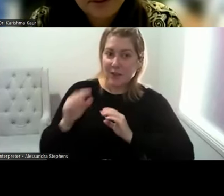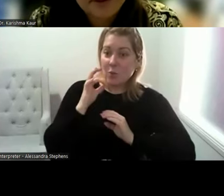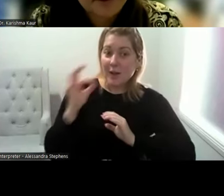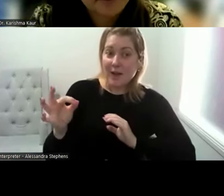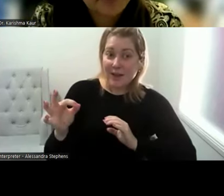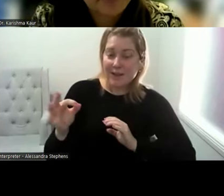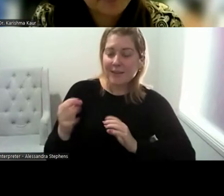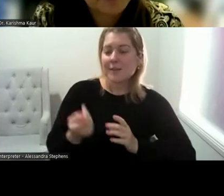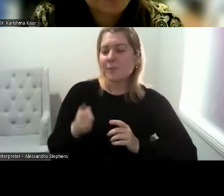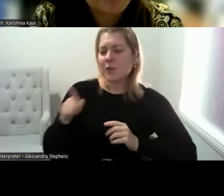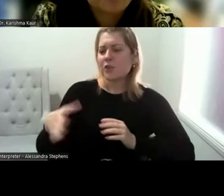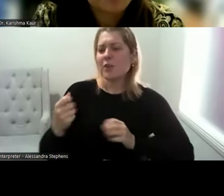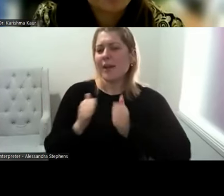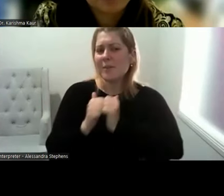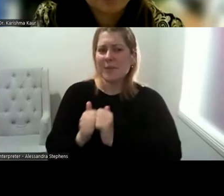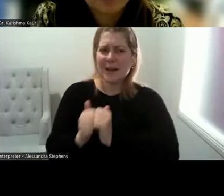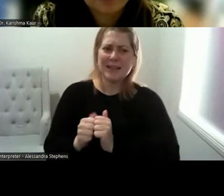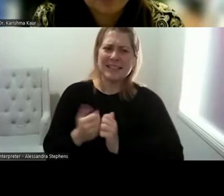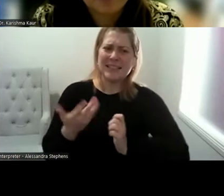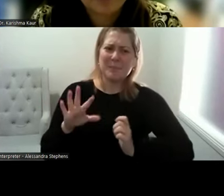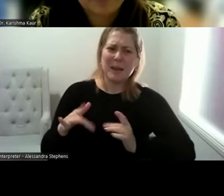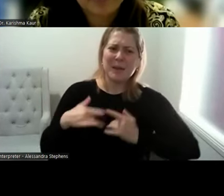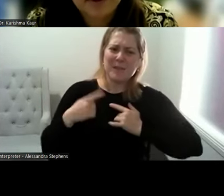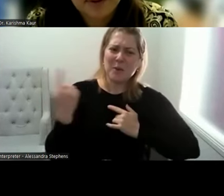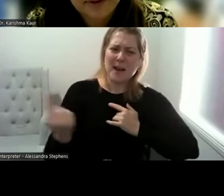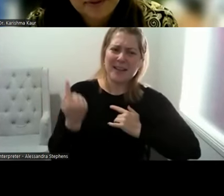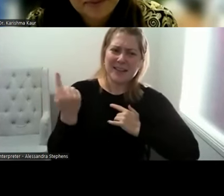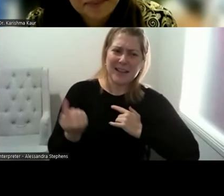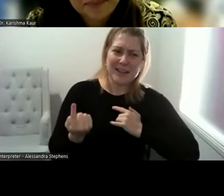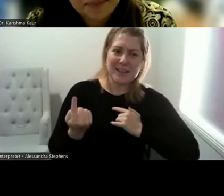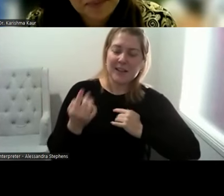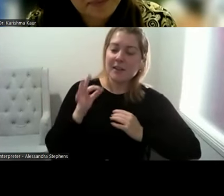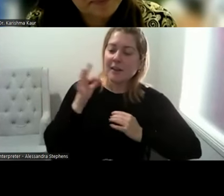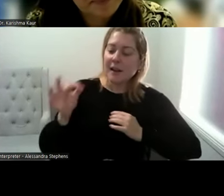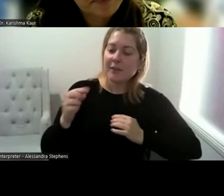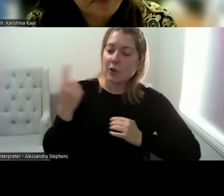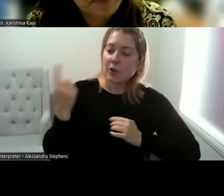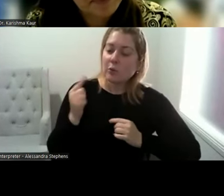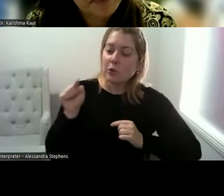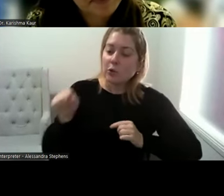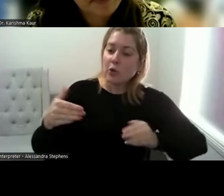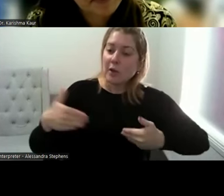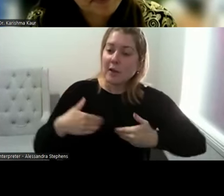partner or you know do you have a husband or a wife so just some of those conversation points